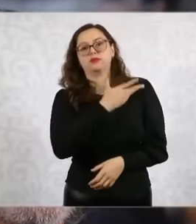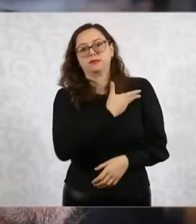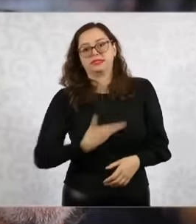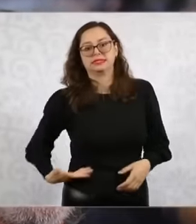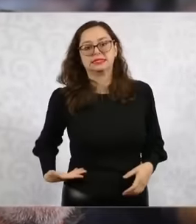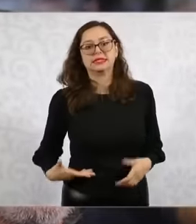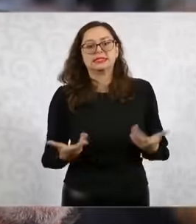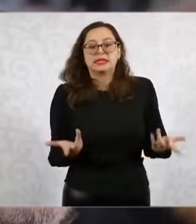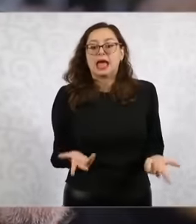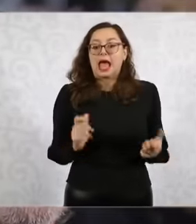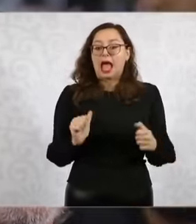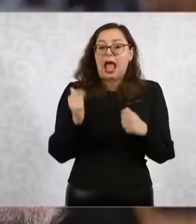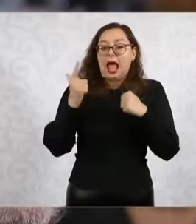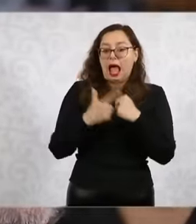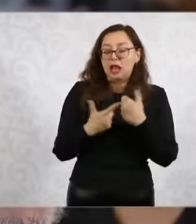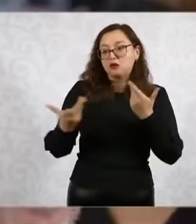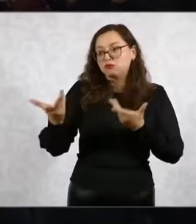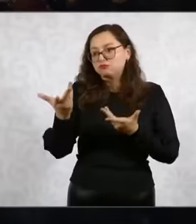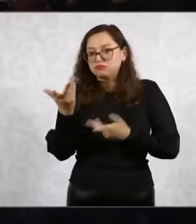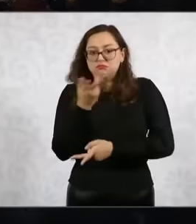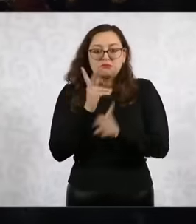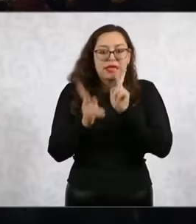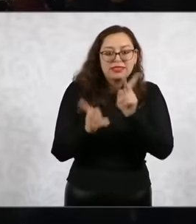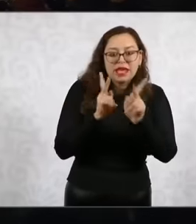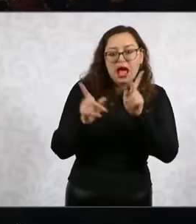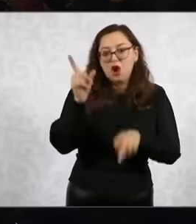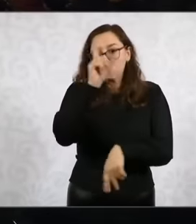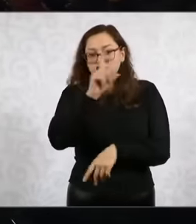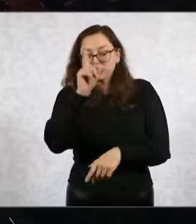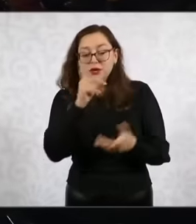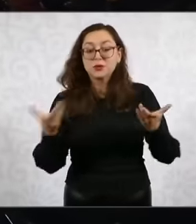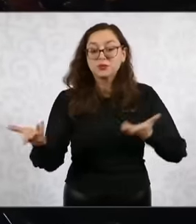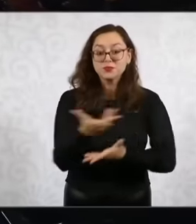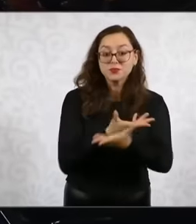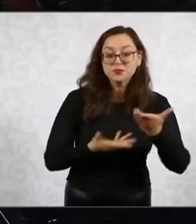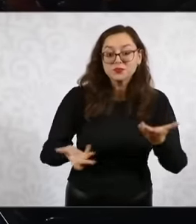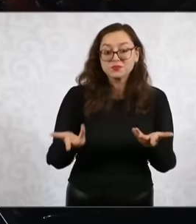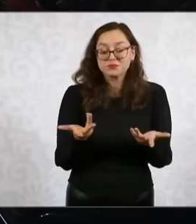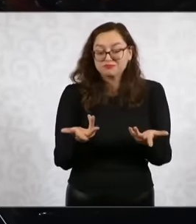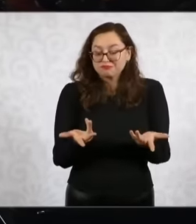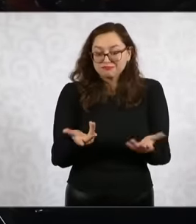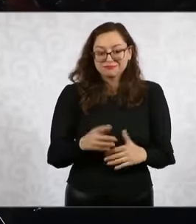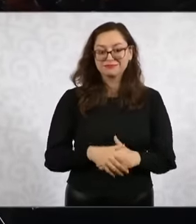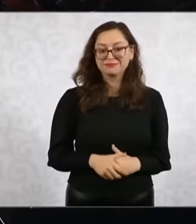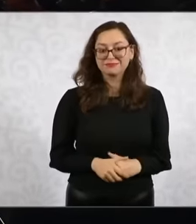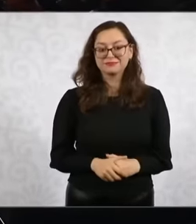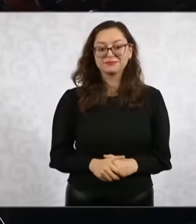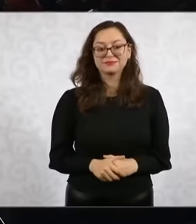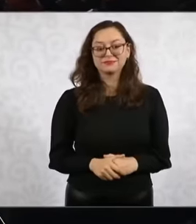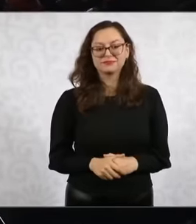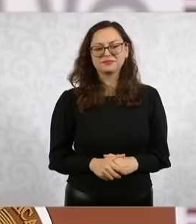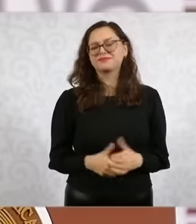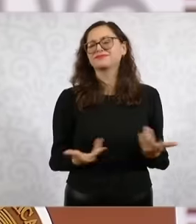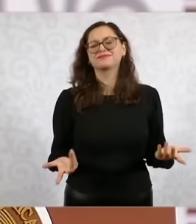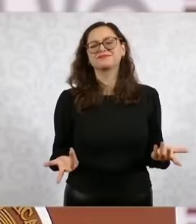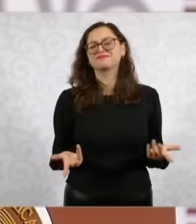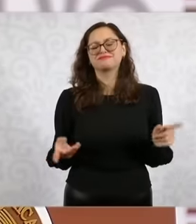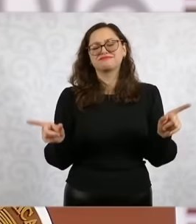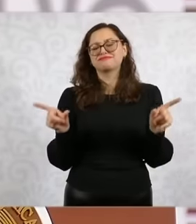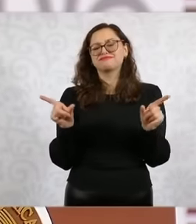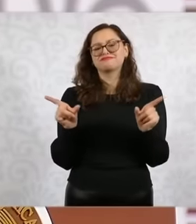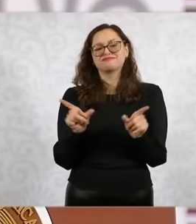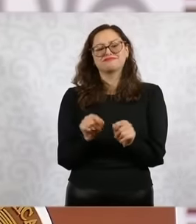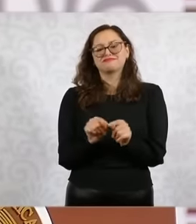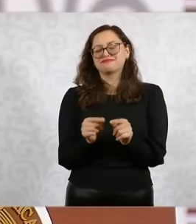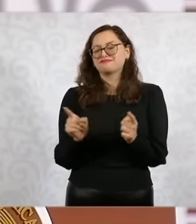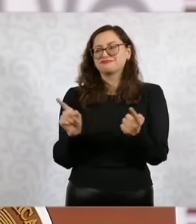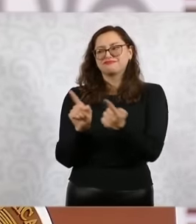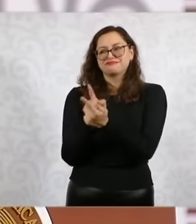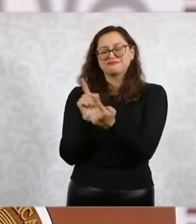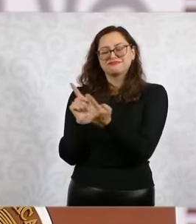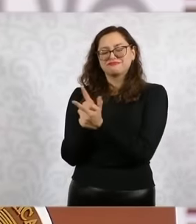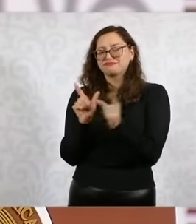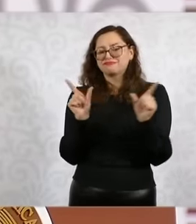received from her would be all from me because they were really very brief meetings, but